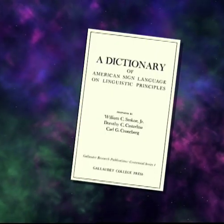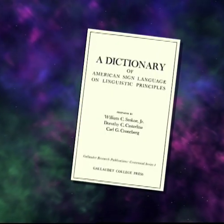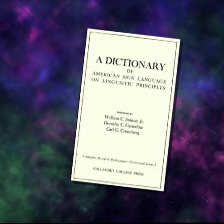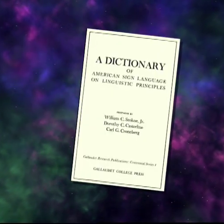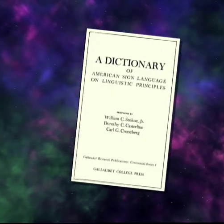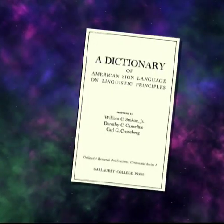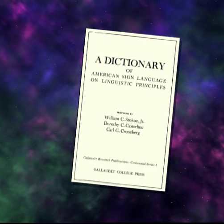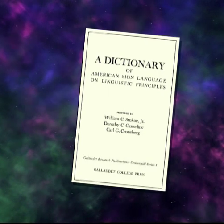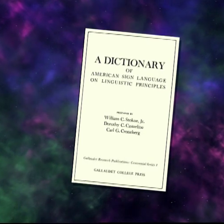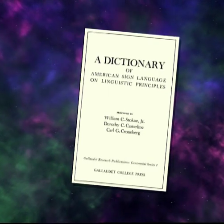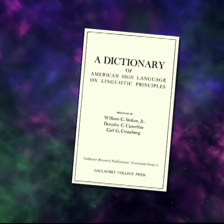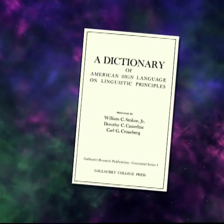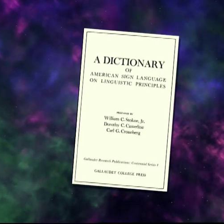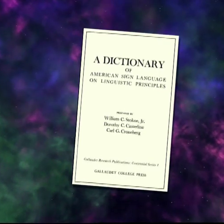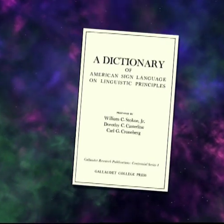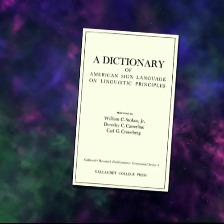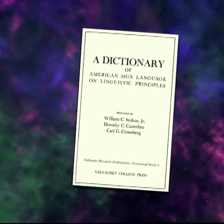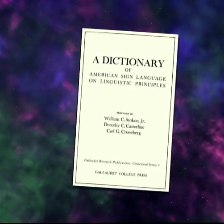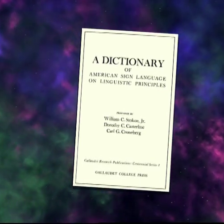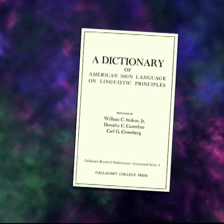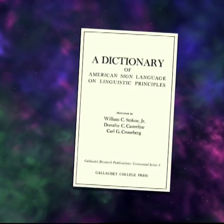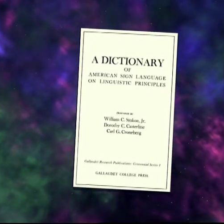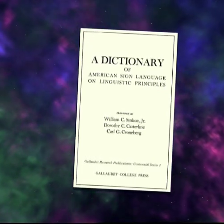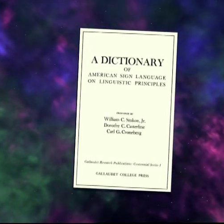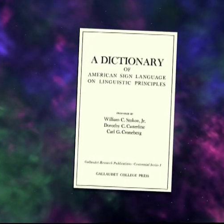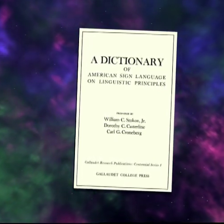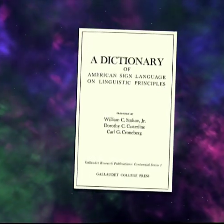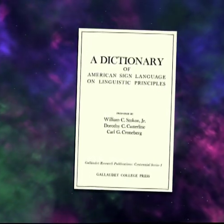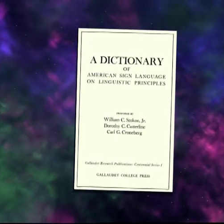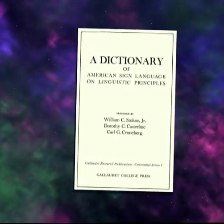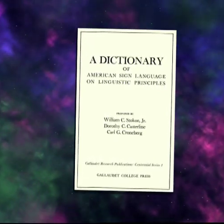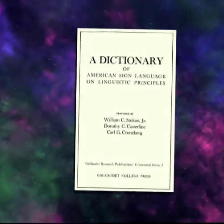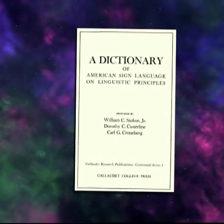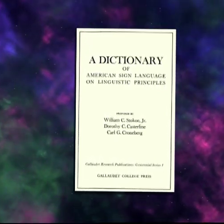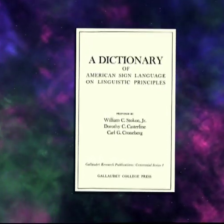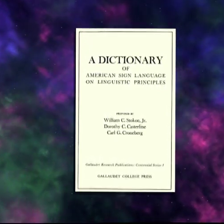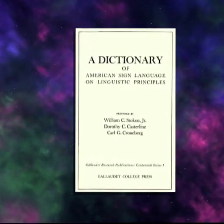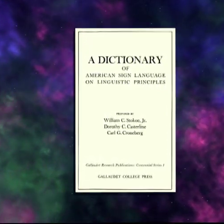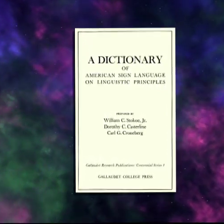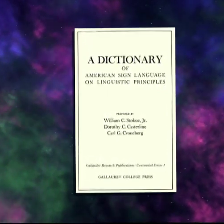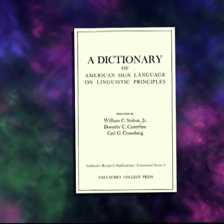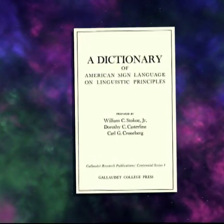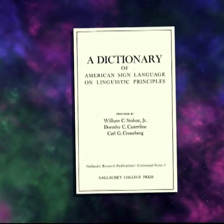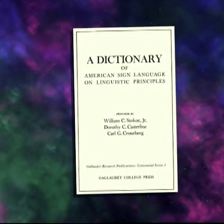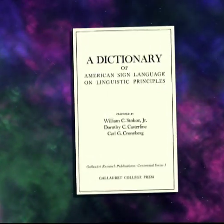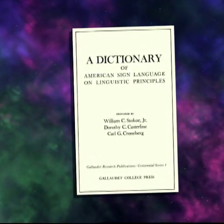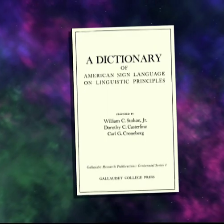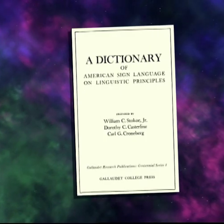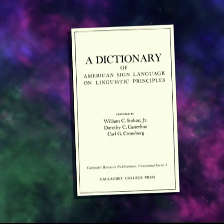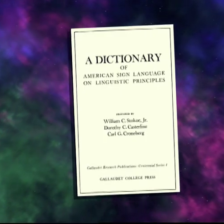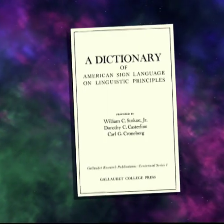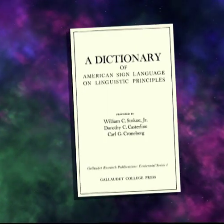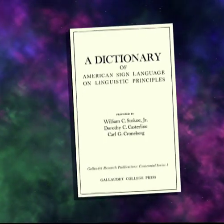He clung to his conclusions, and subsequent research has validated all his findings.